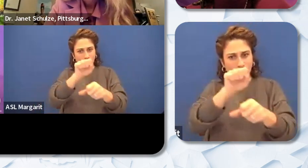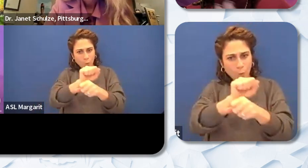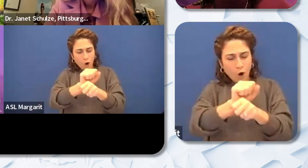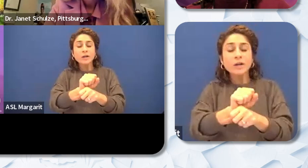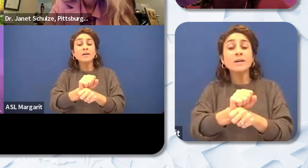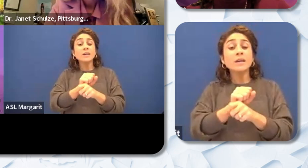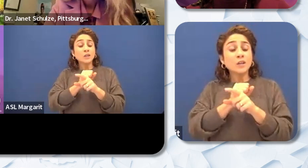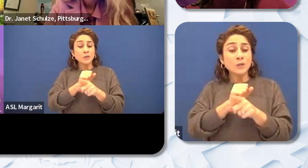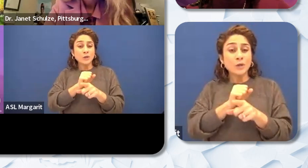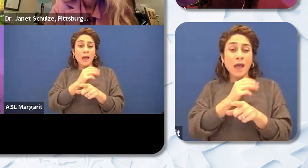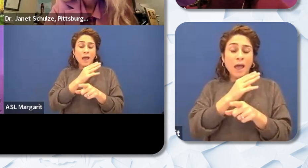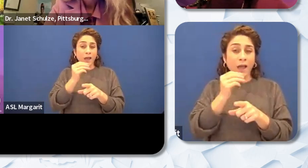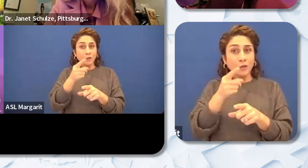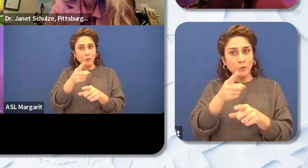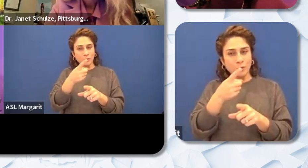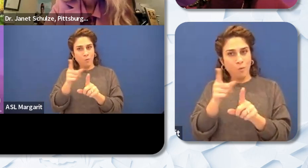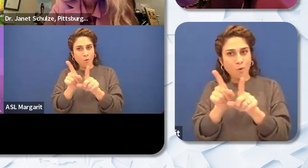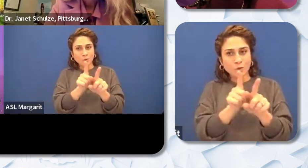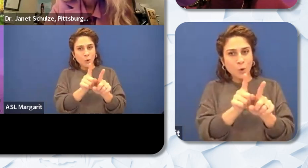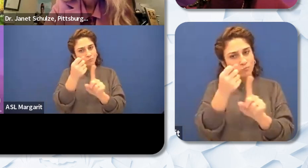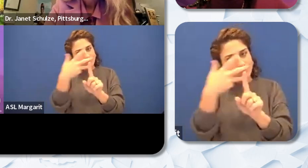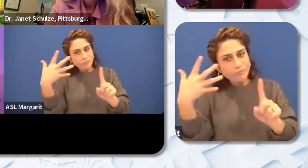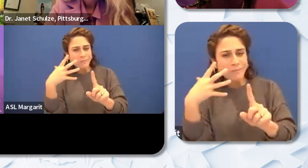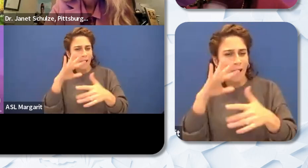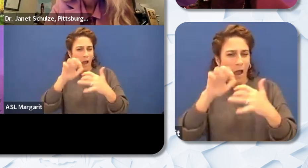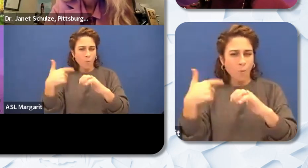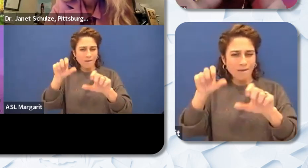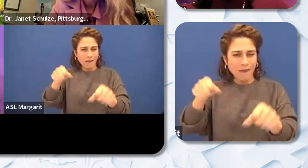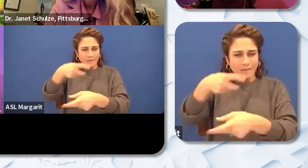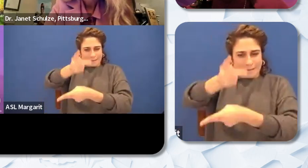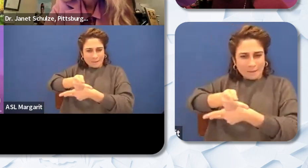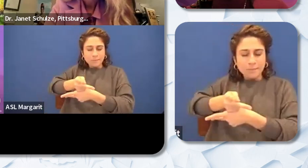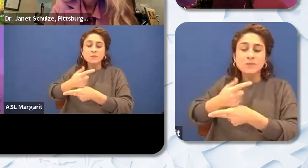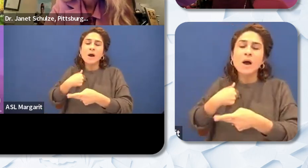you know around retention. I was wondering you know especially like the hiring that